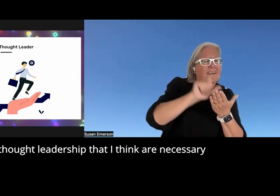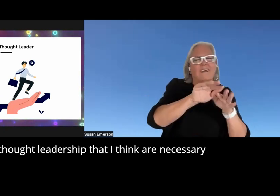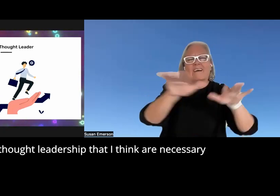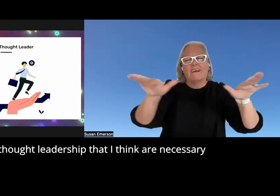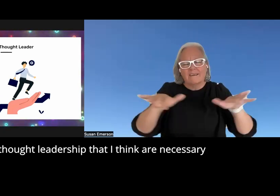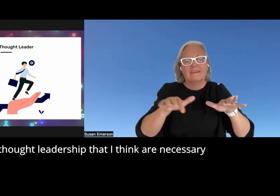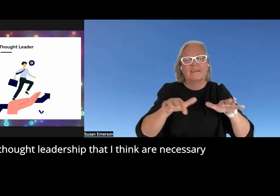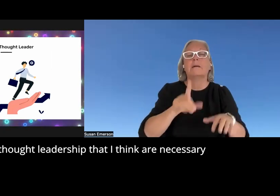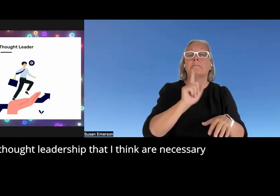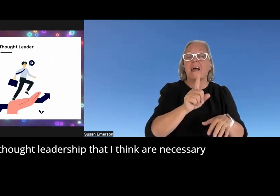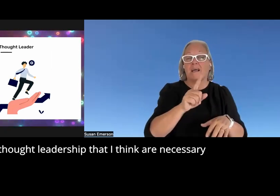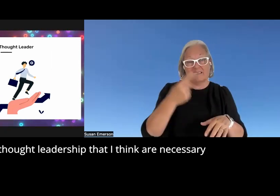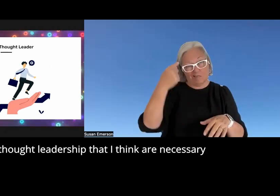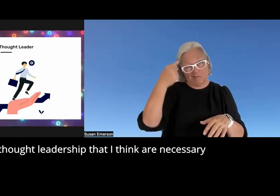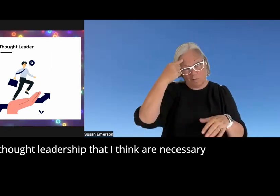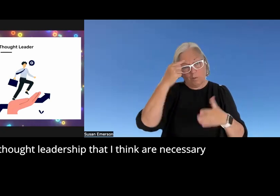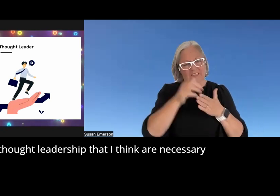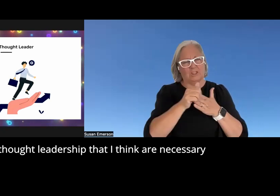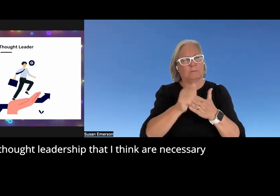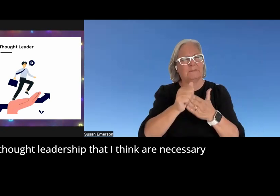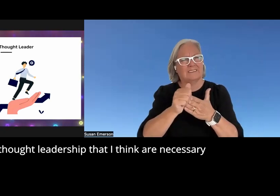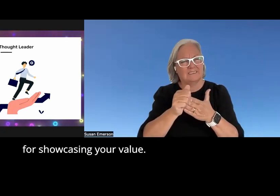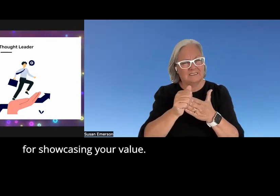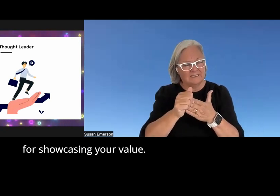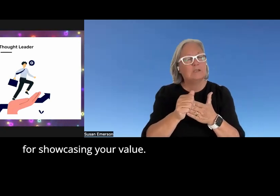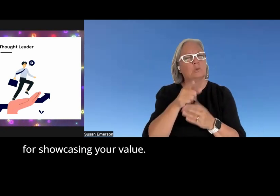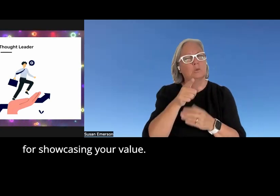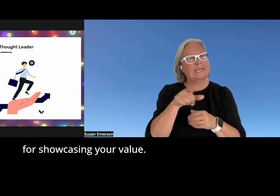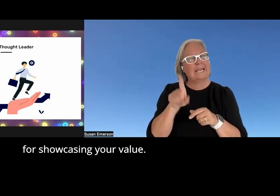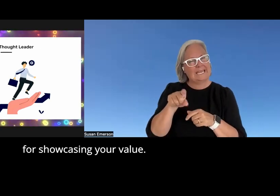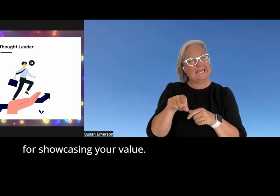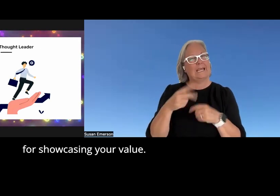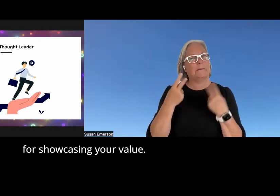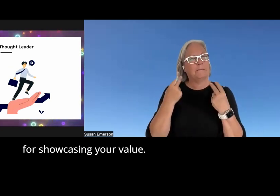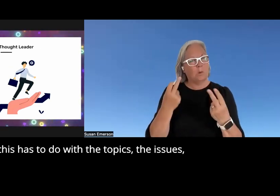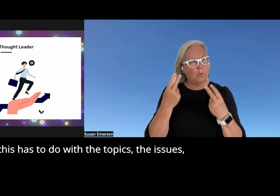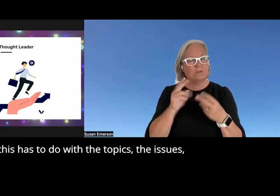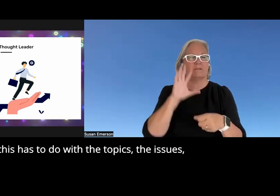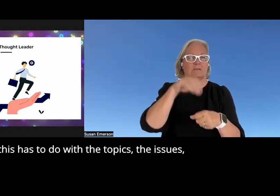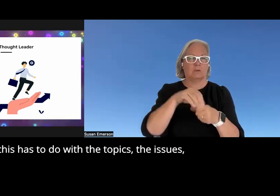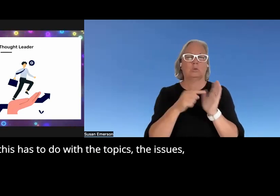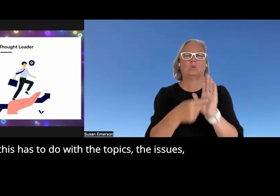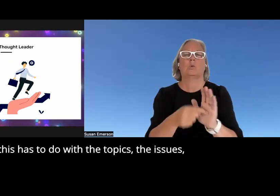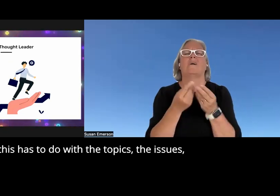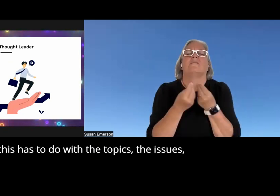thought leadership that I think are necessary for showcasing your value so this has to do